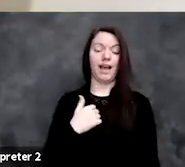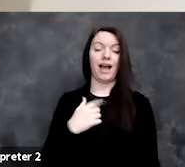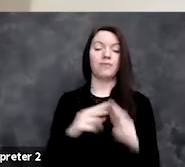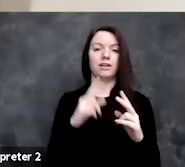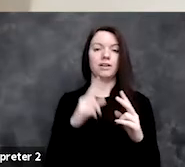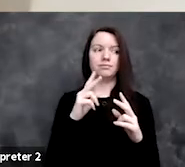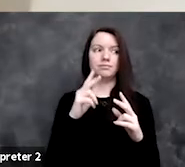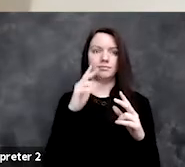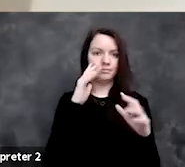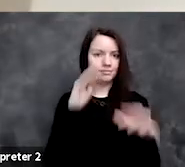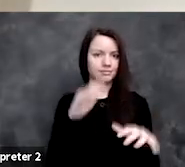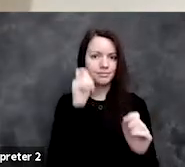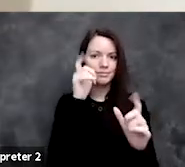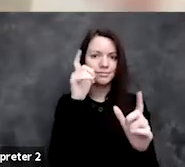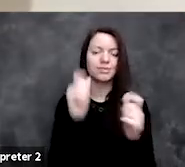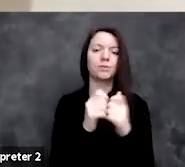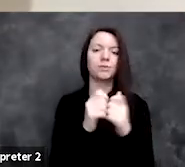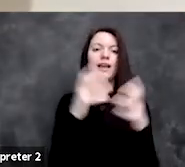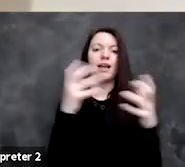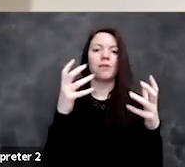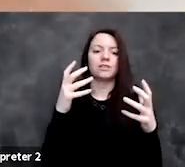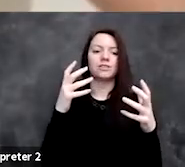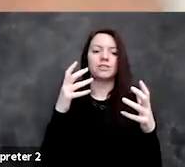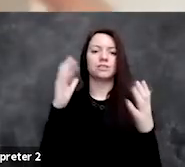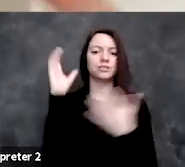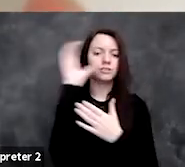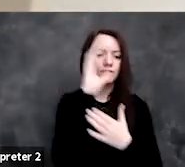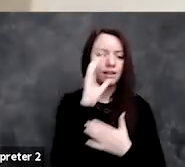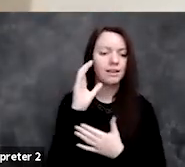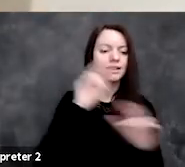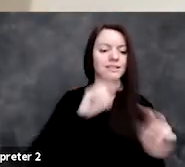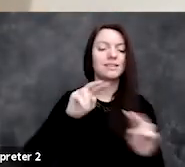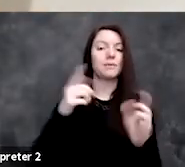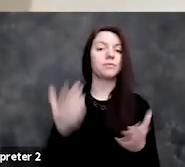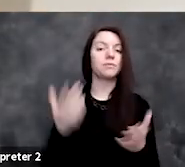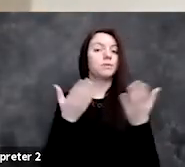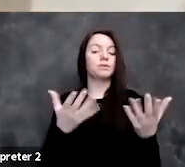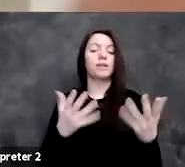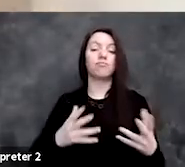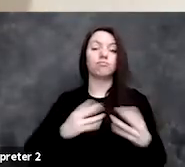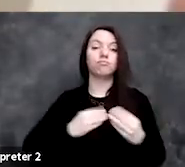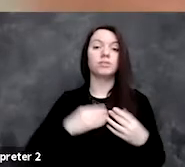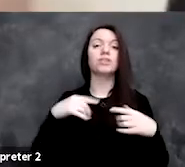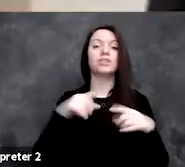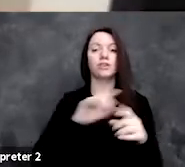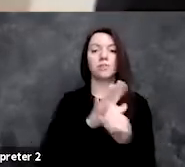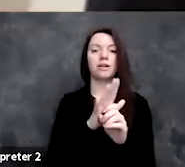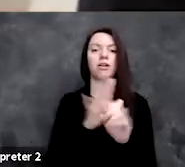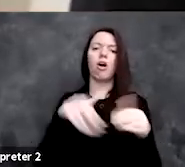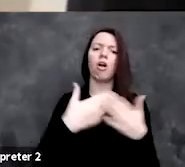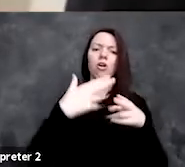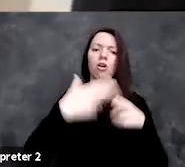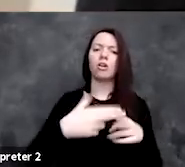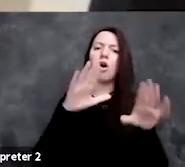by the amount of surveillance that has been proposed during the pandemic under the specter of safety,